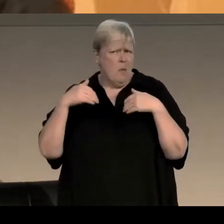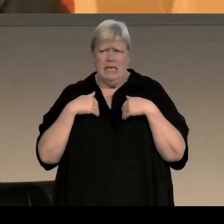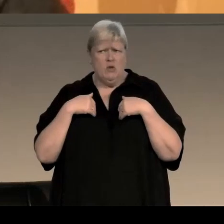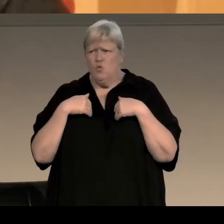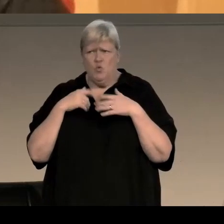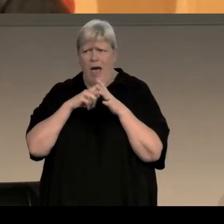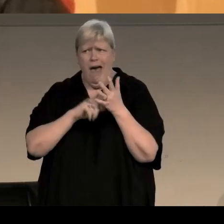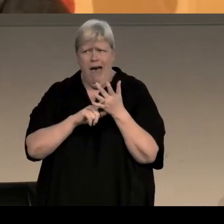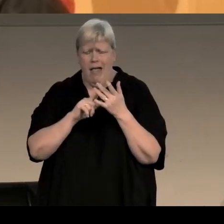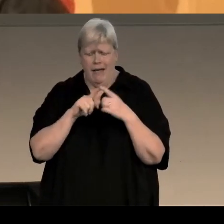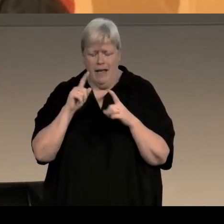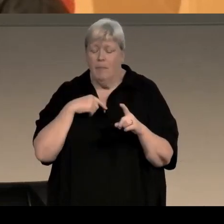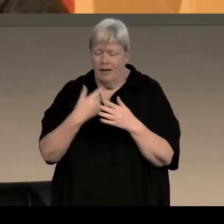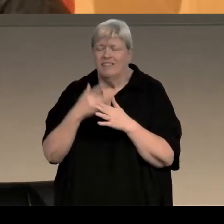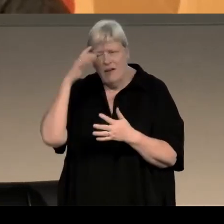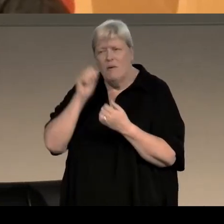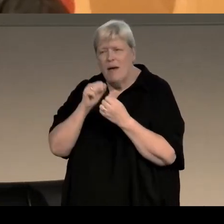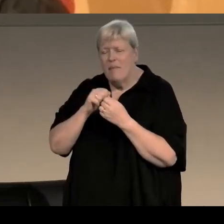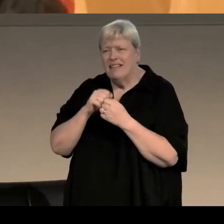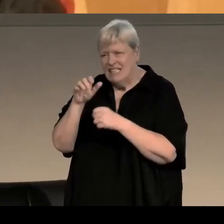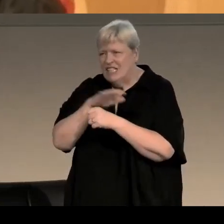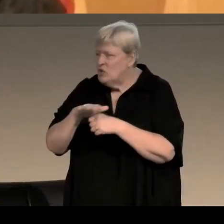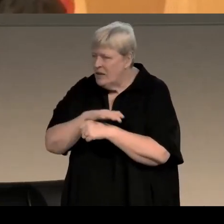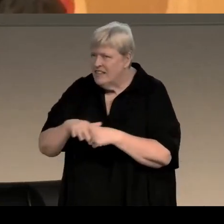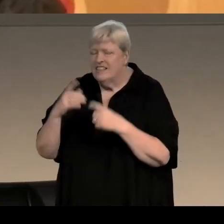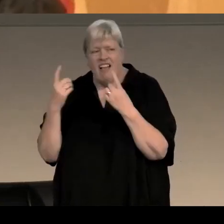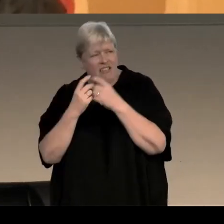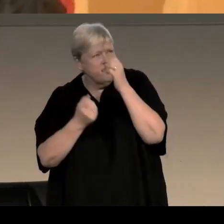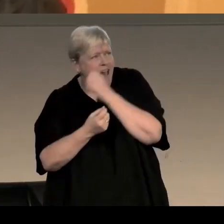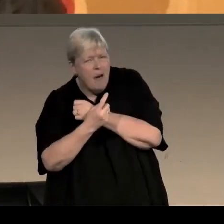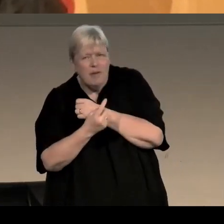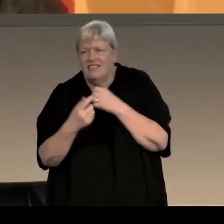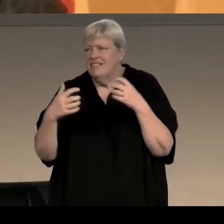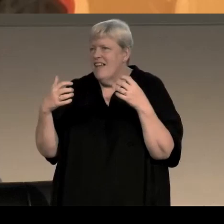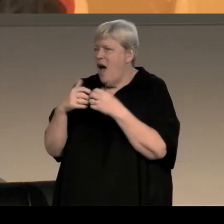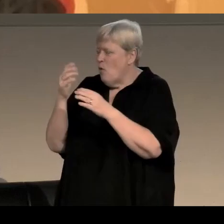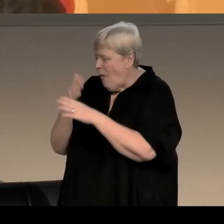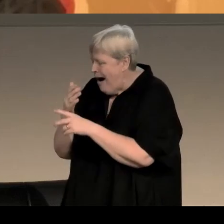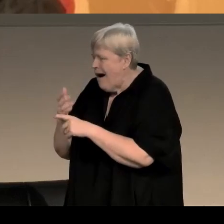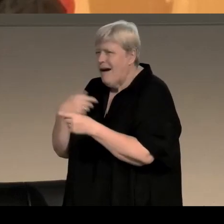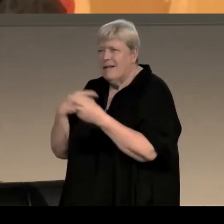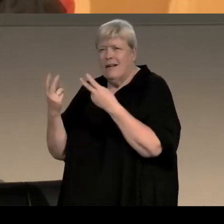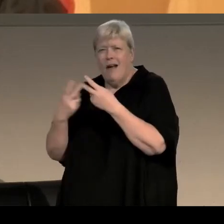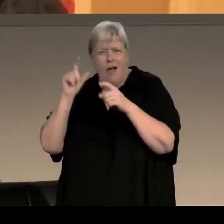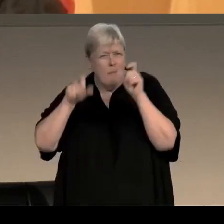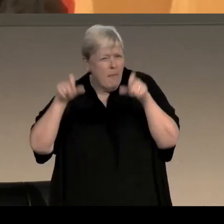but yeah, the more I sort of started digging into that, I remembered things that had happened, or anecdotes that I'd heard from other people about things that had happened